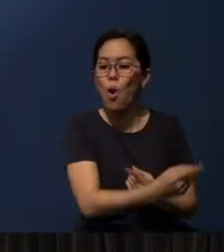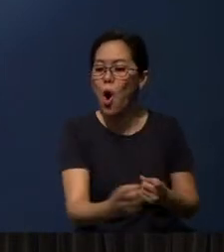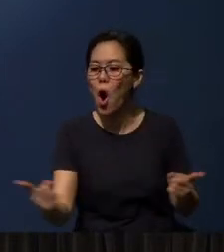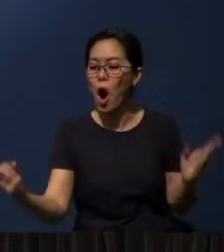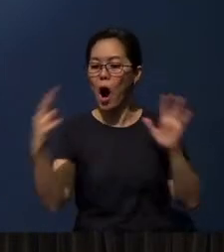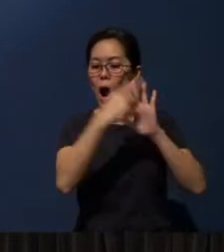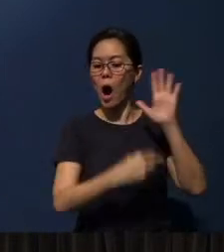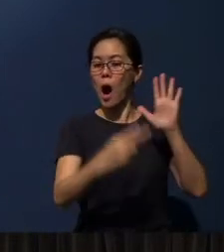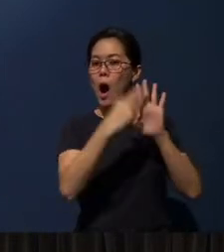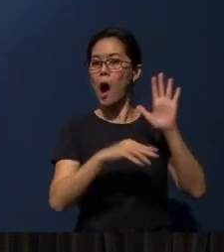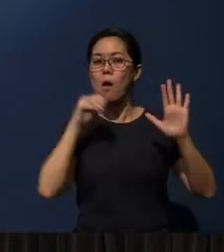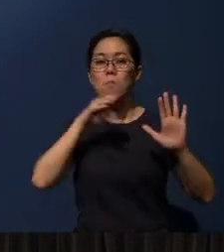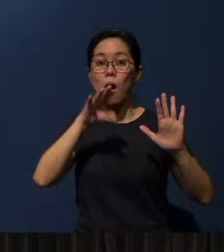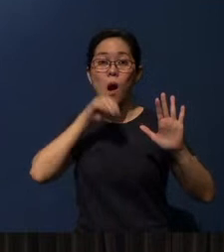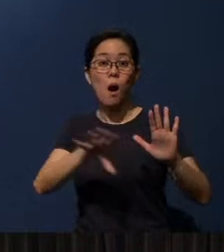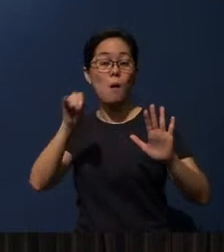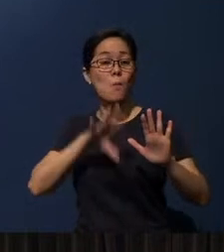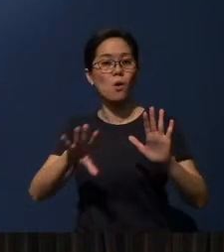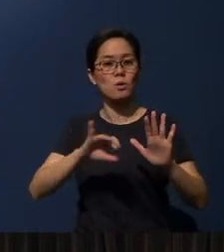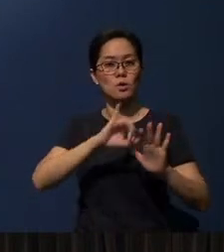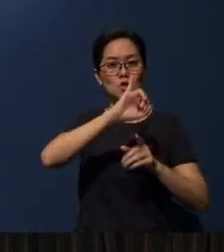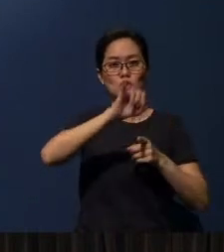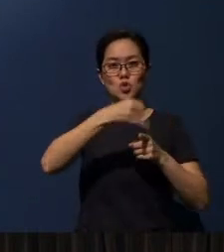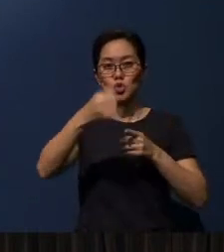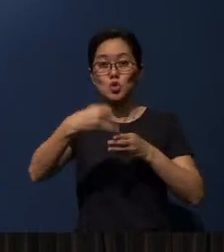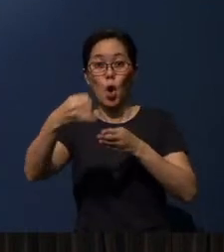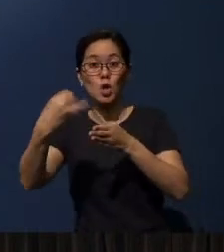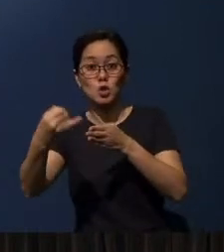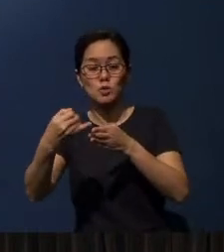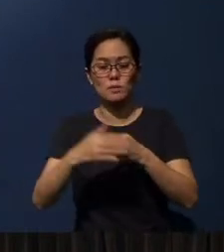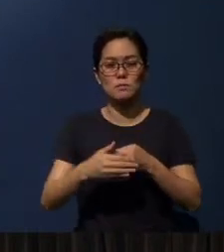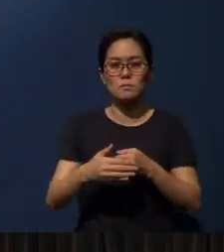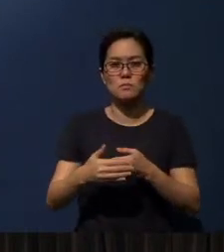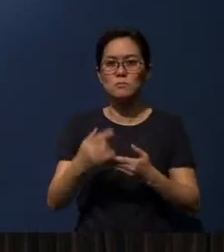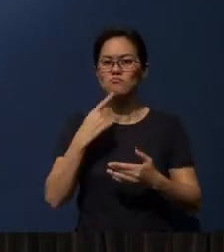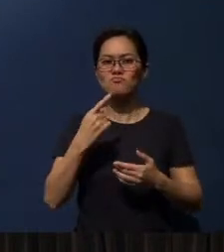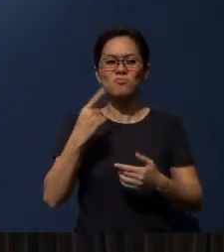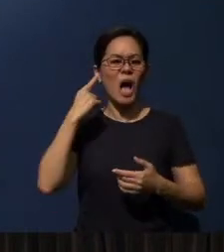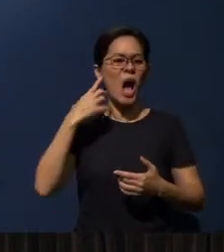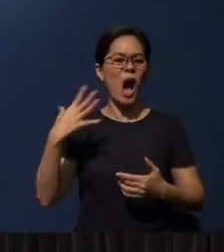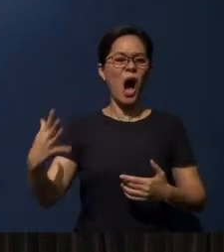Joshua, the successor of Moses - he read aloud all the words of the law